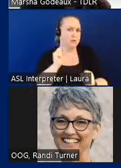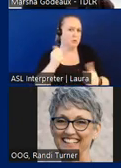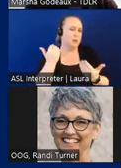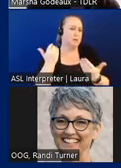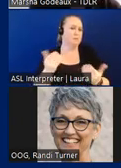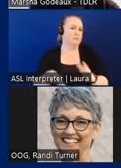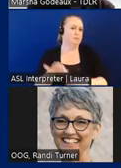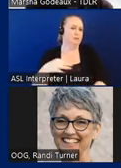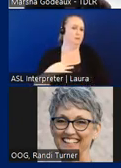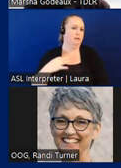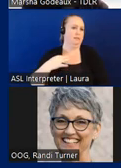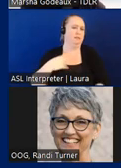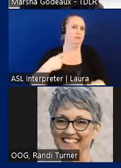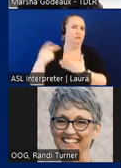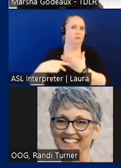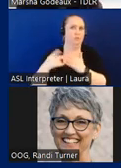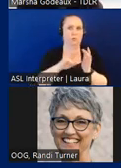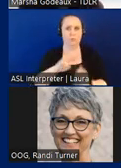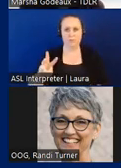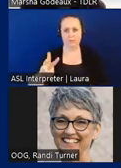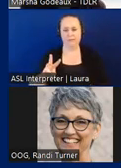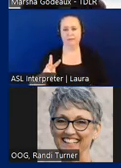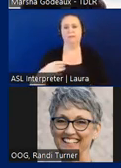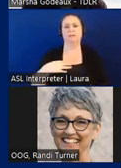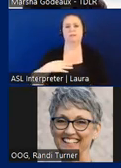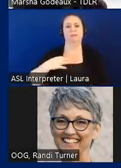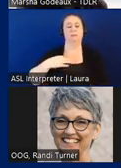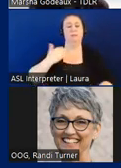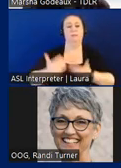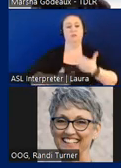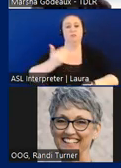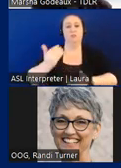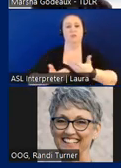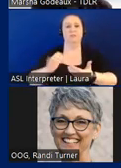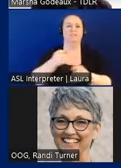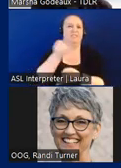on our program website the application process is the last option under the advisory committee